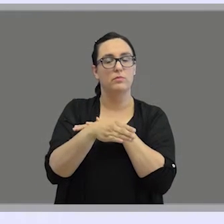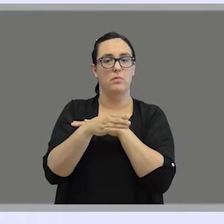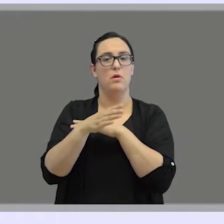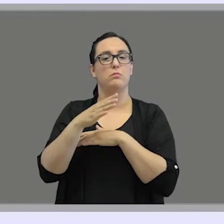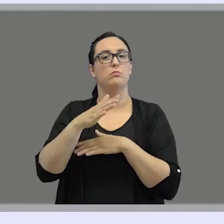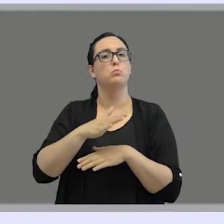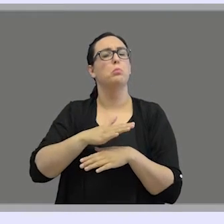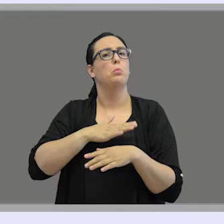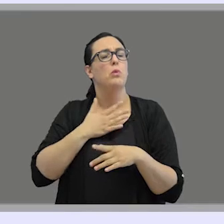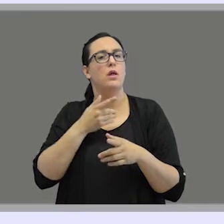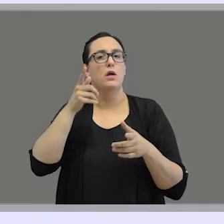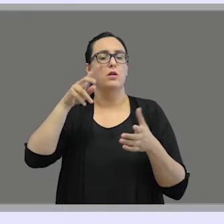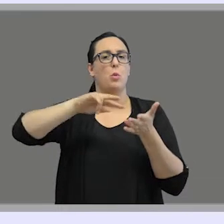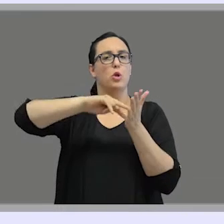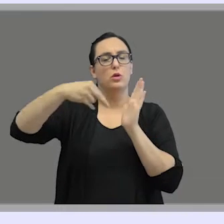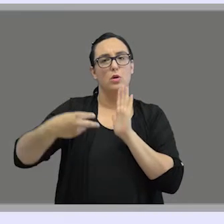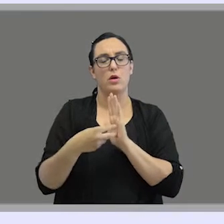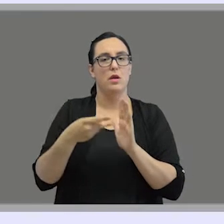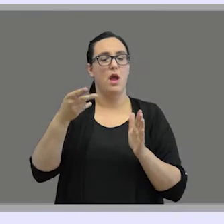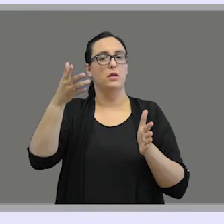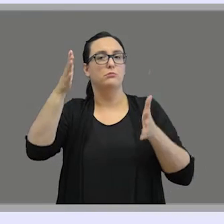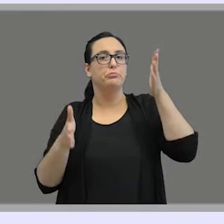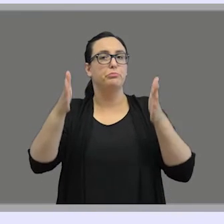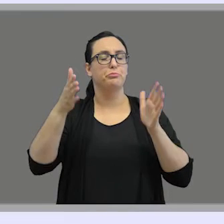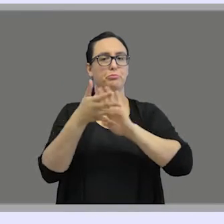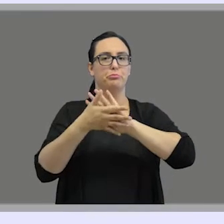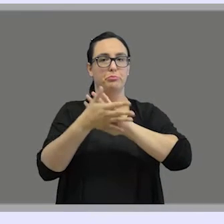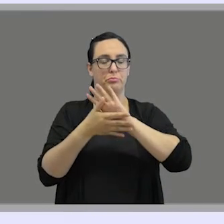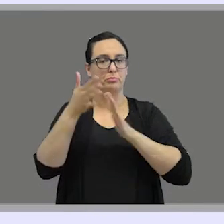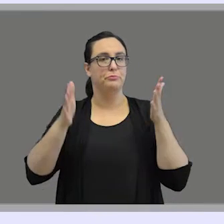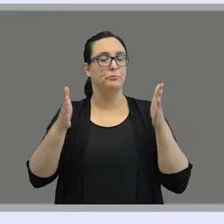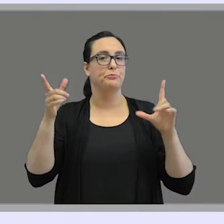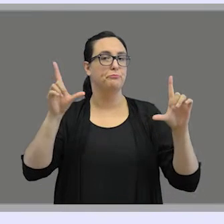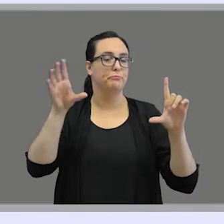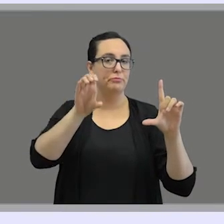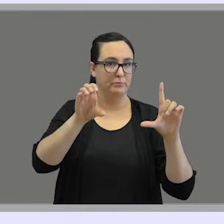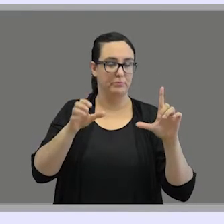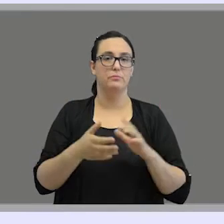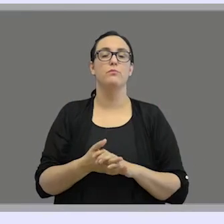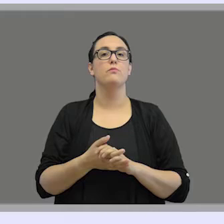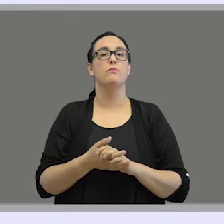the possibilities of sign language technologies through signing avatars. Finally,